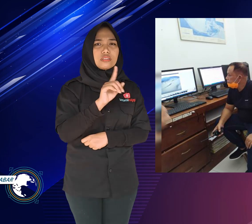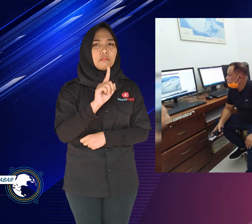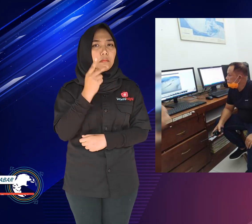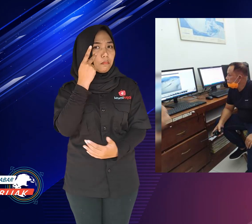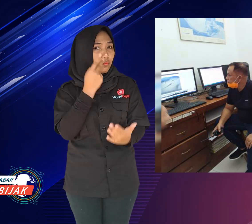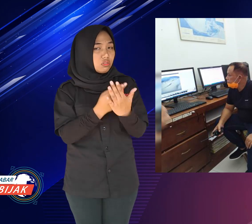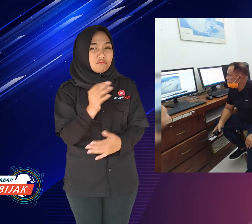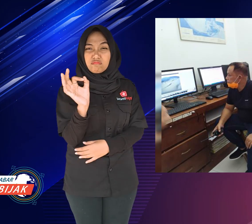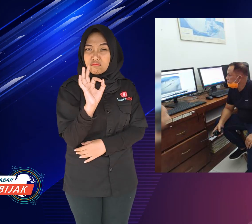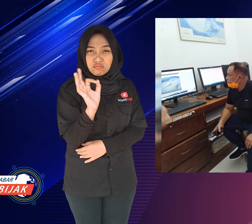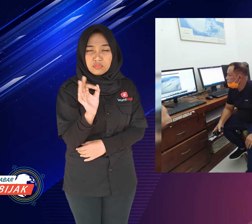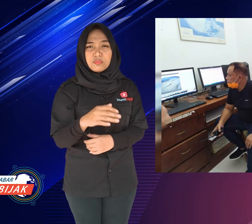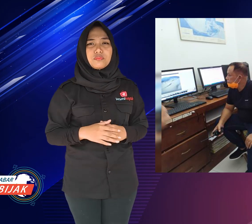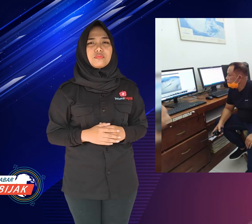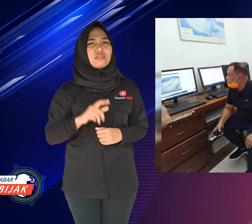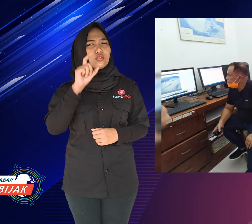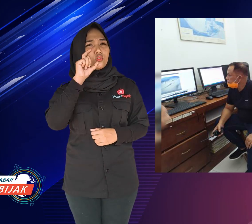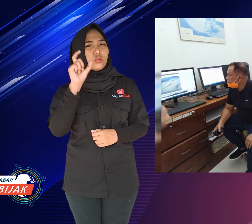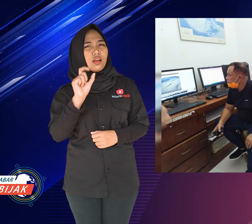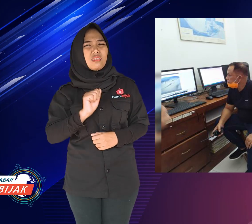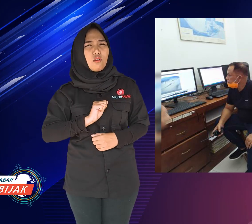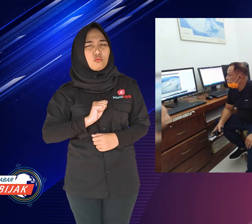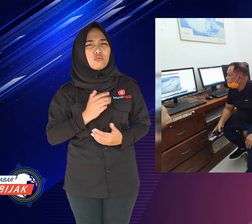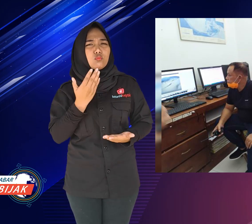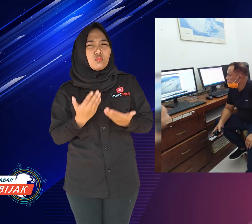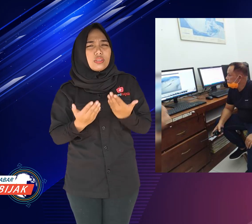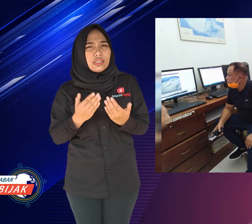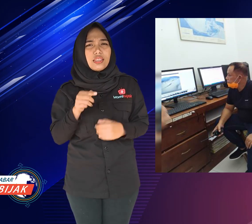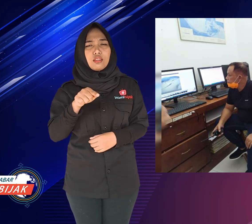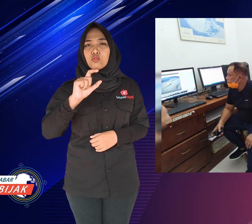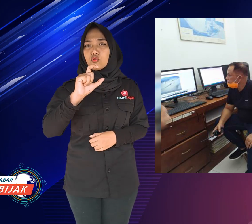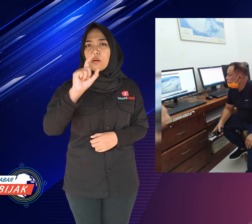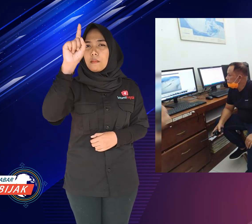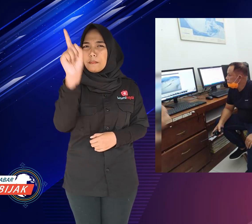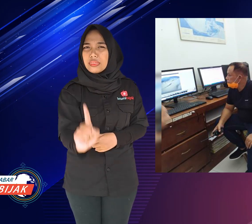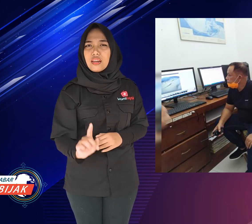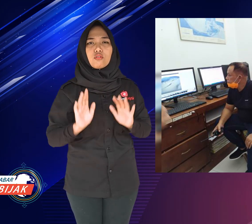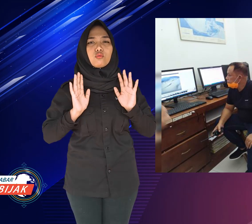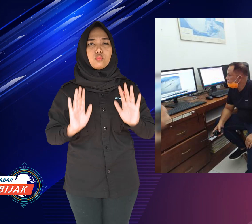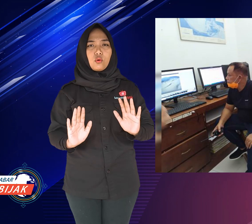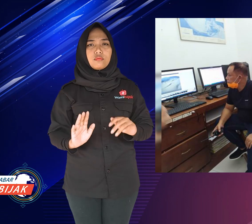because there is no evidence and suspect the possibility of sound from lightning.